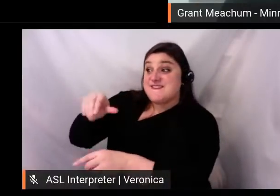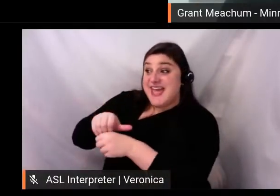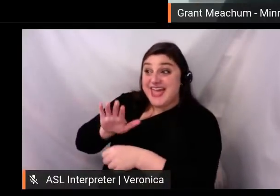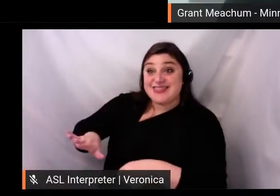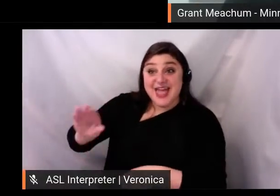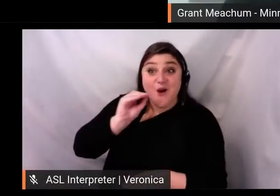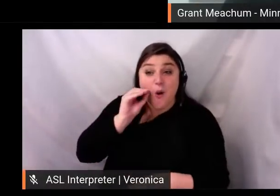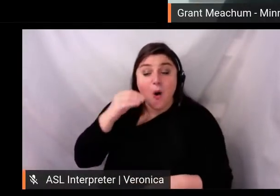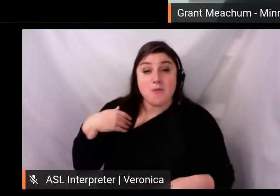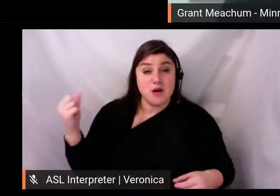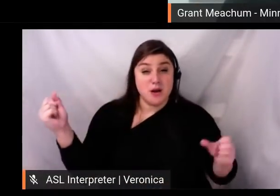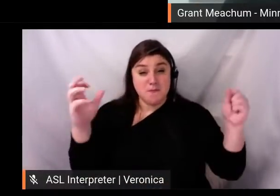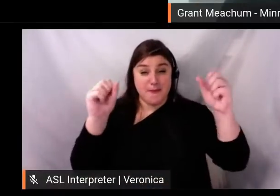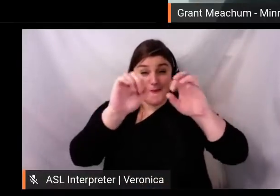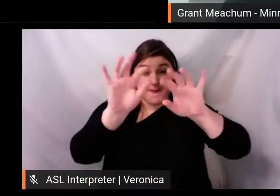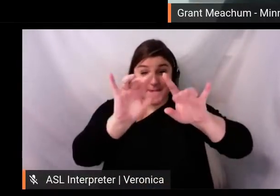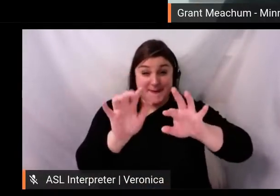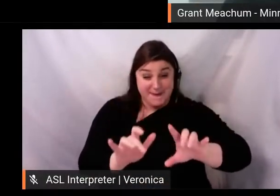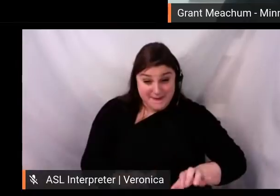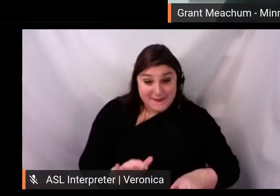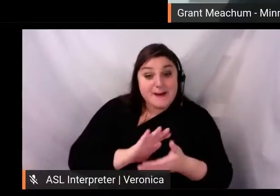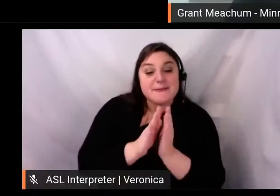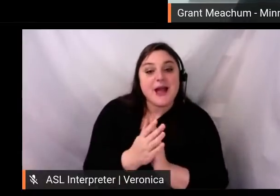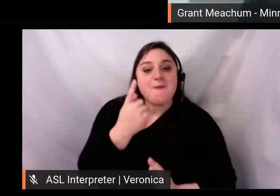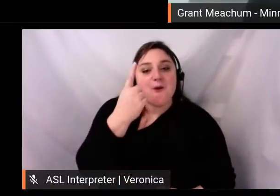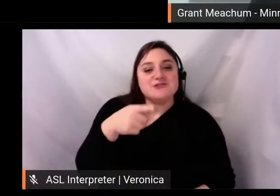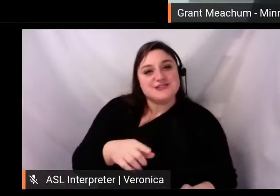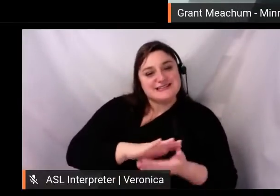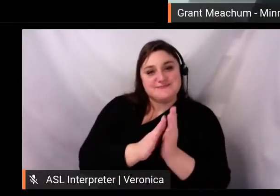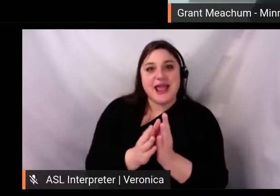Thus was born: Skeleton Key, Lockdown Edition.